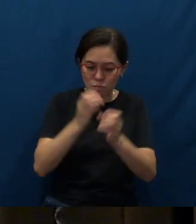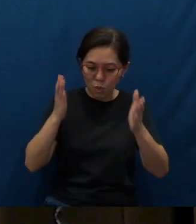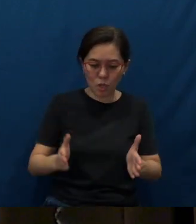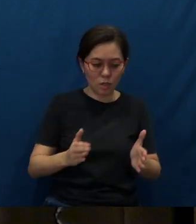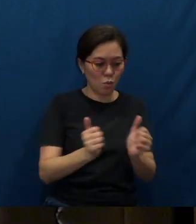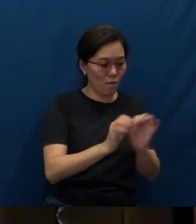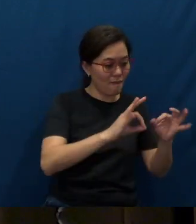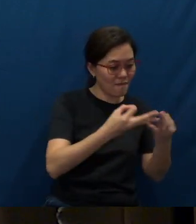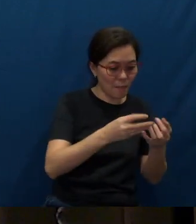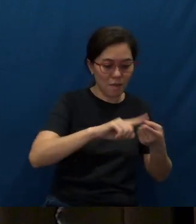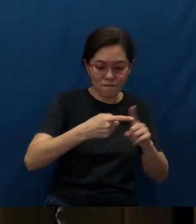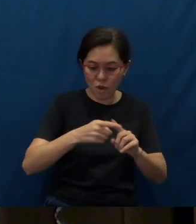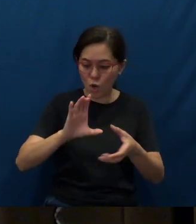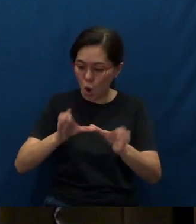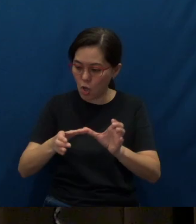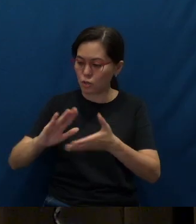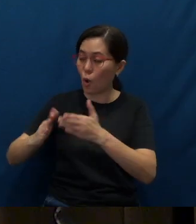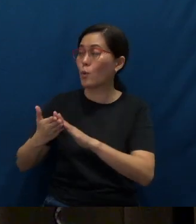our colleagues, our community.